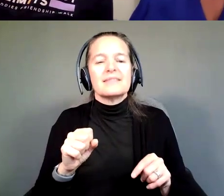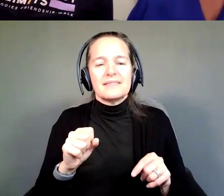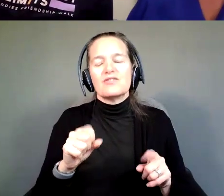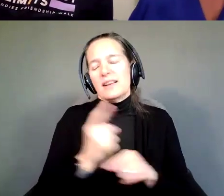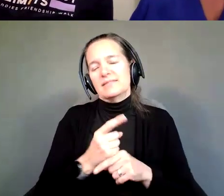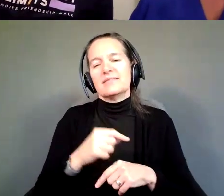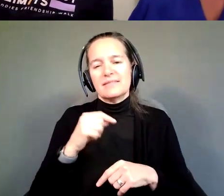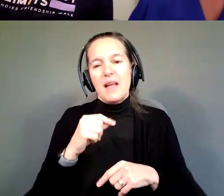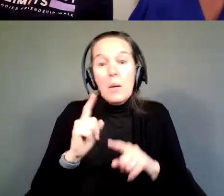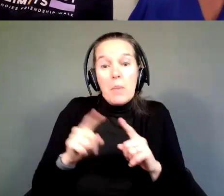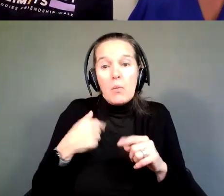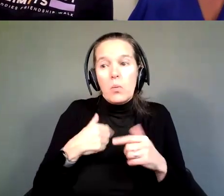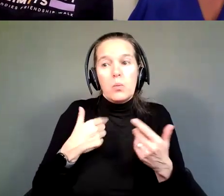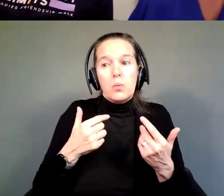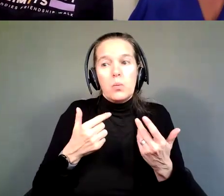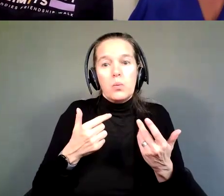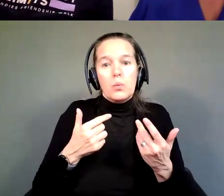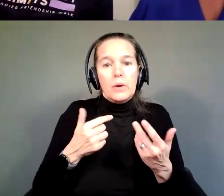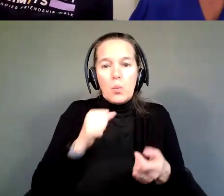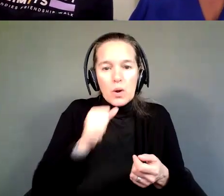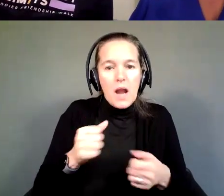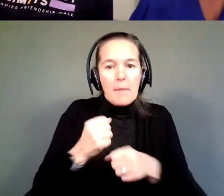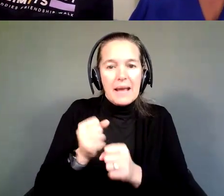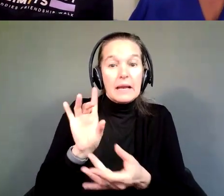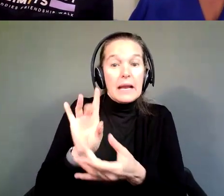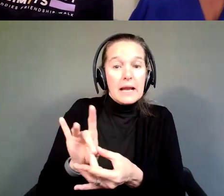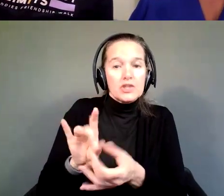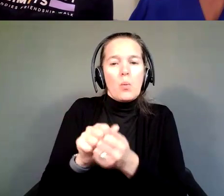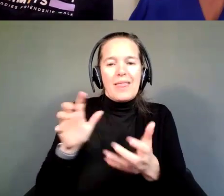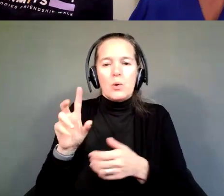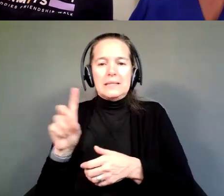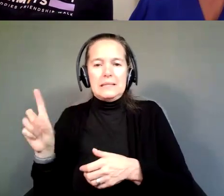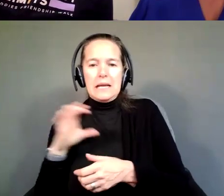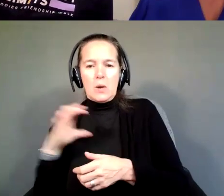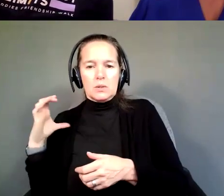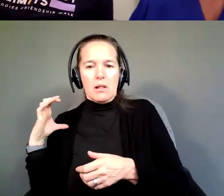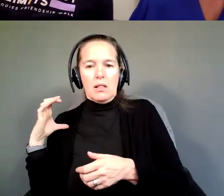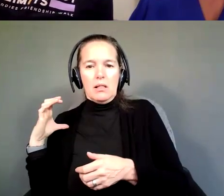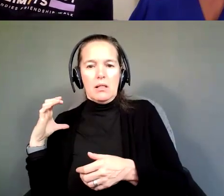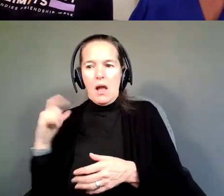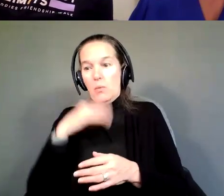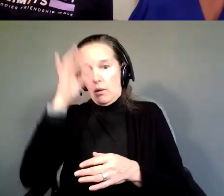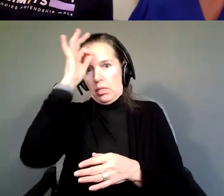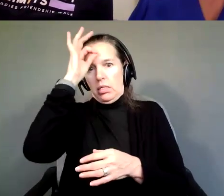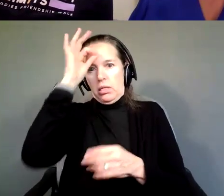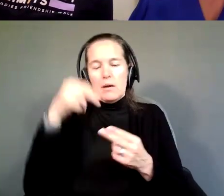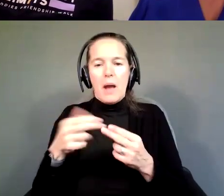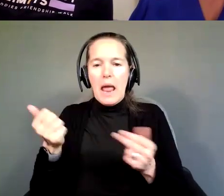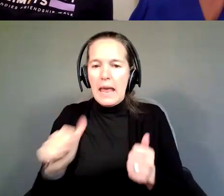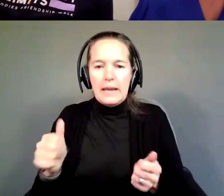Again, but we didn't we wouldn't have made those connections without our DD Council. I wouldn't know about any of those resources.